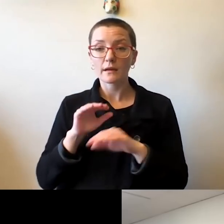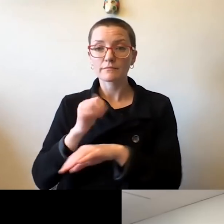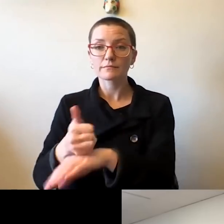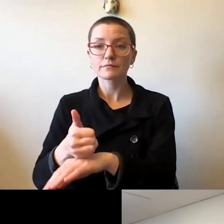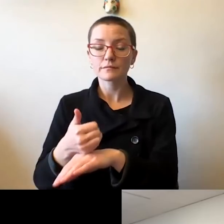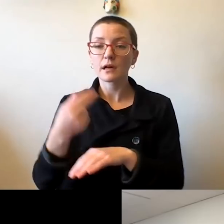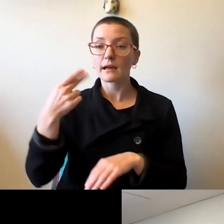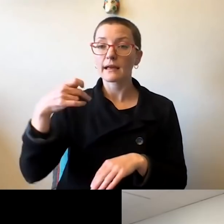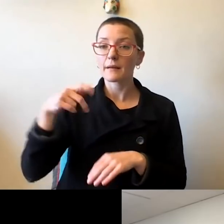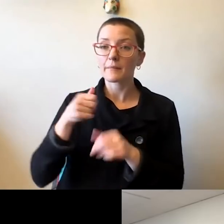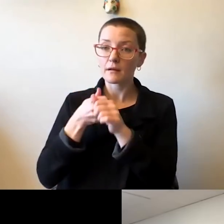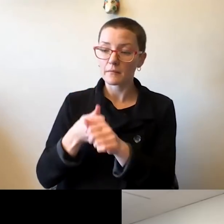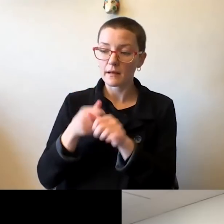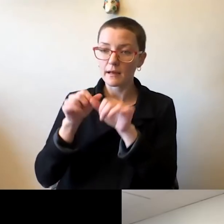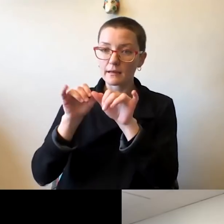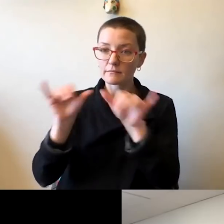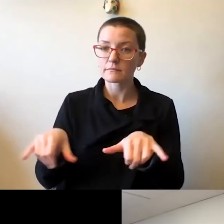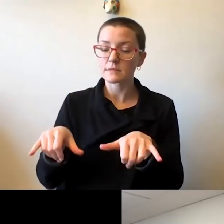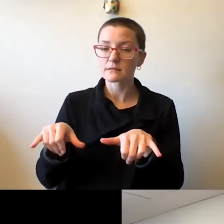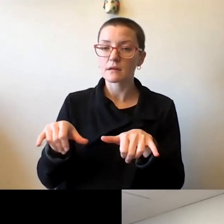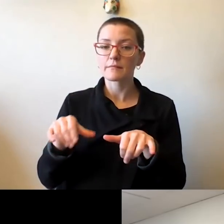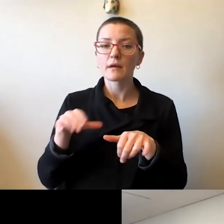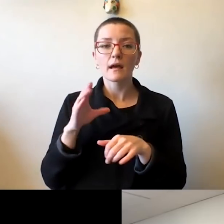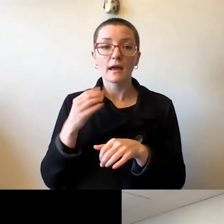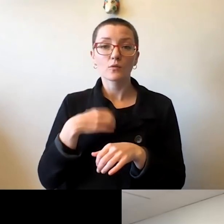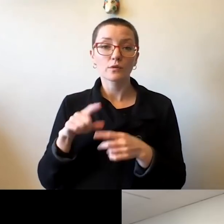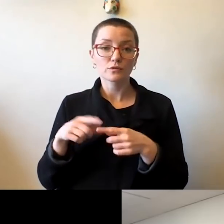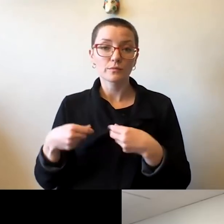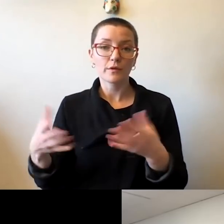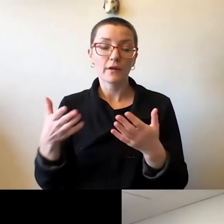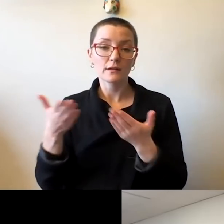to deliver this telehealth. PHI Zoom was added to ensure